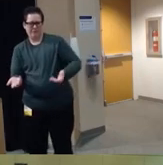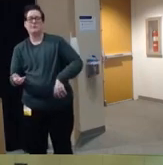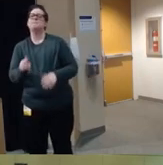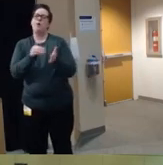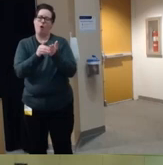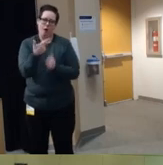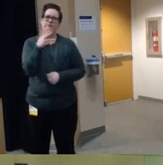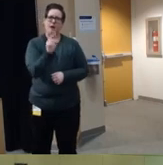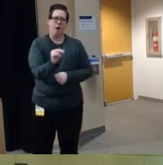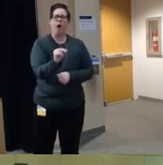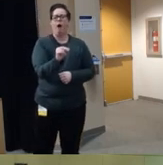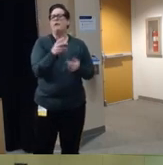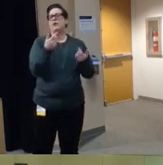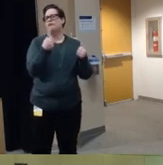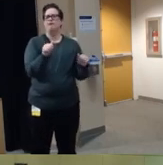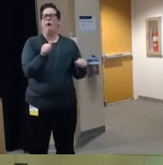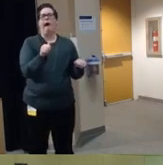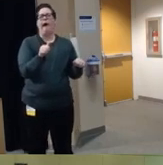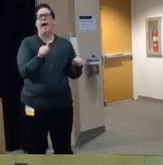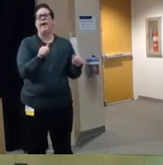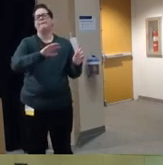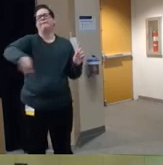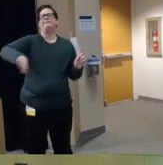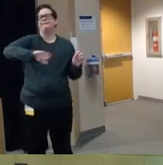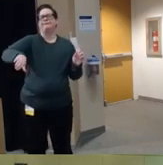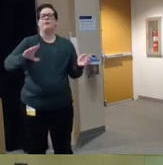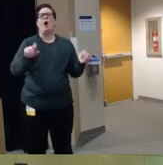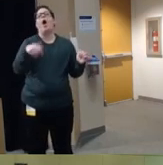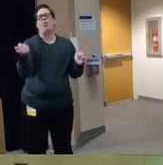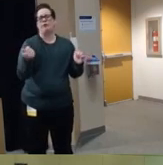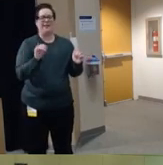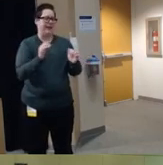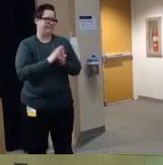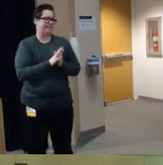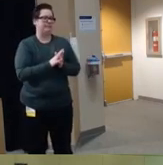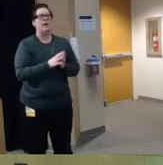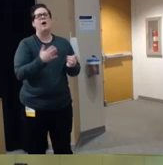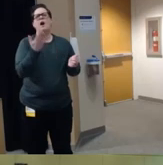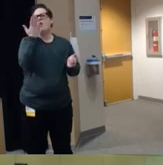othering type of rhetoric um where folks you know want to talk about you know why are you including